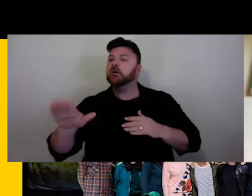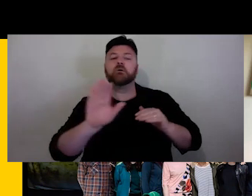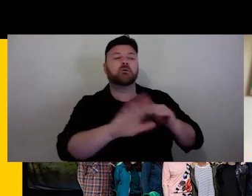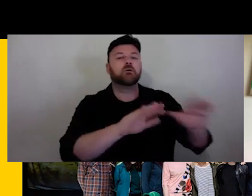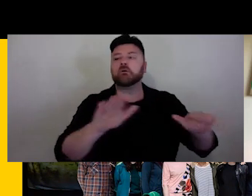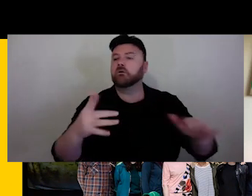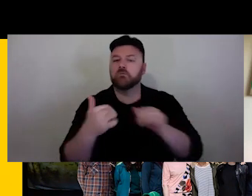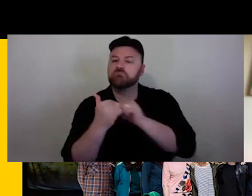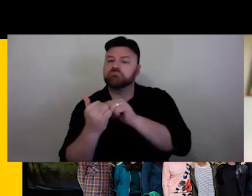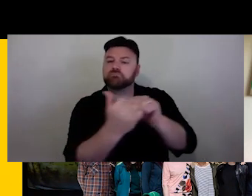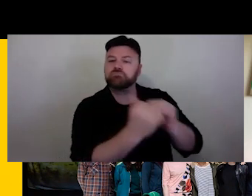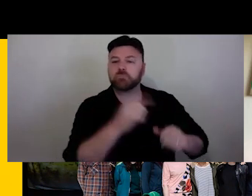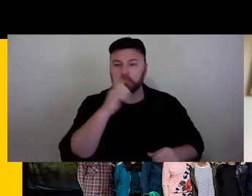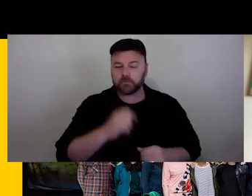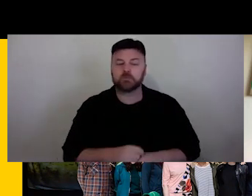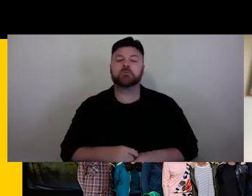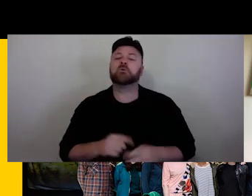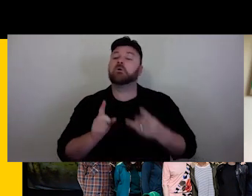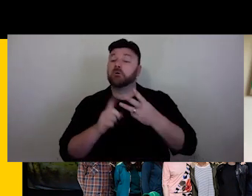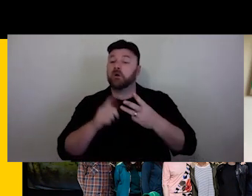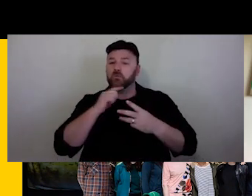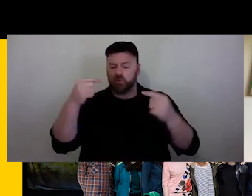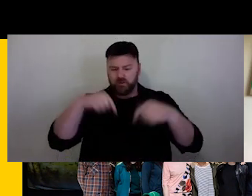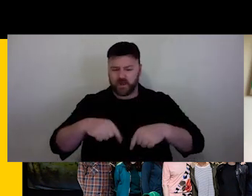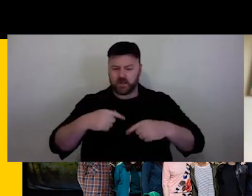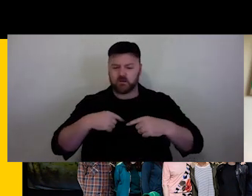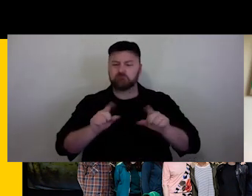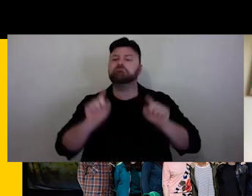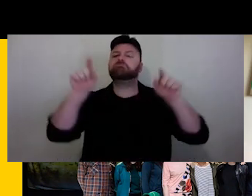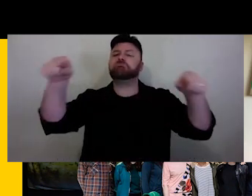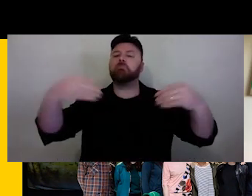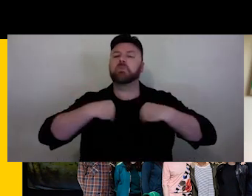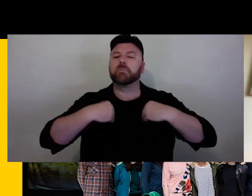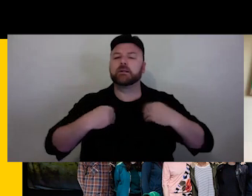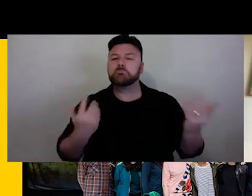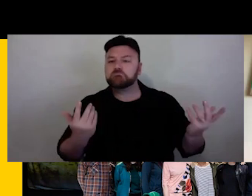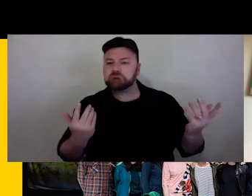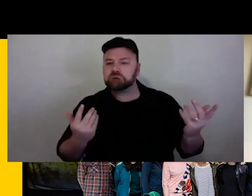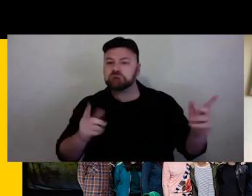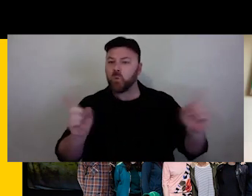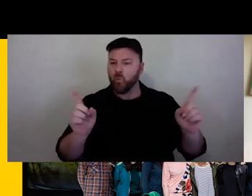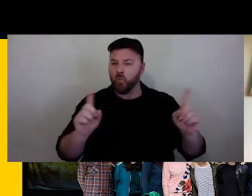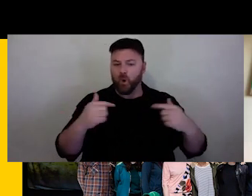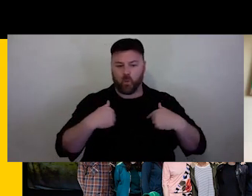spend a moment considering the bigger picture outside the company. We all are thinking through our place in the landscape of art makers